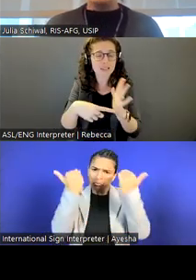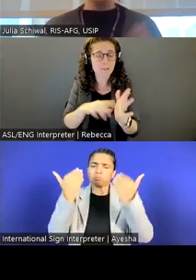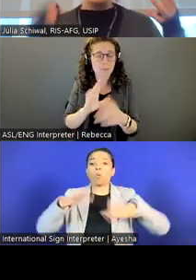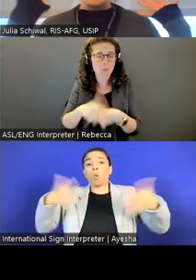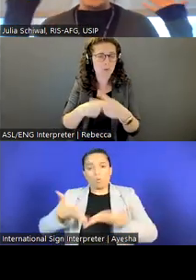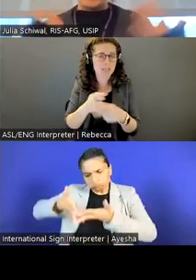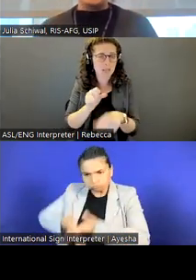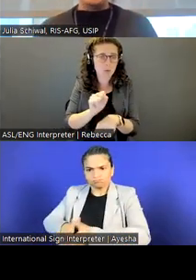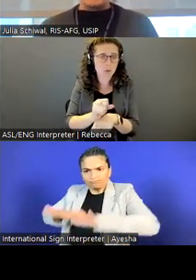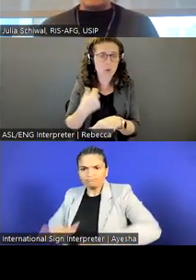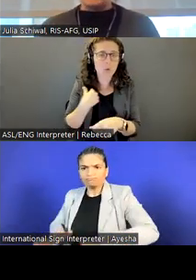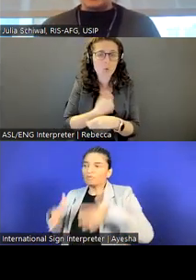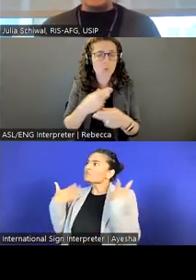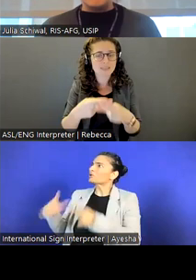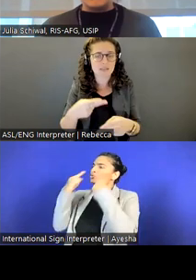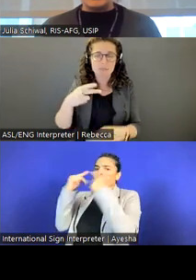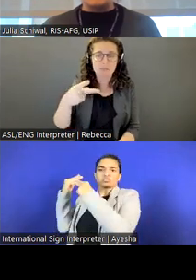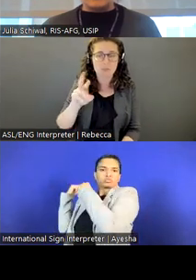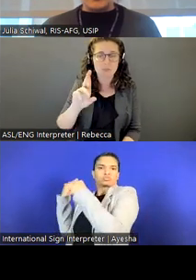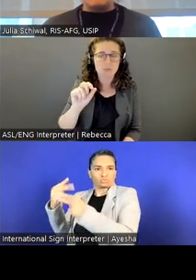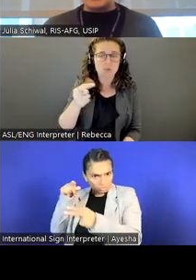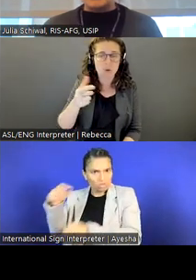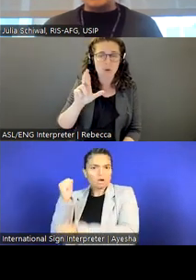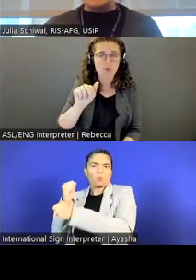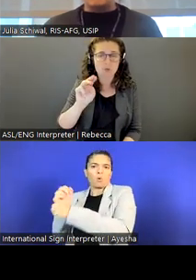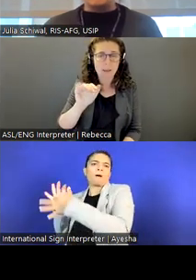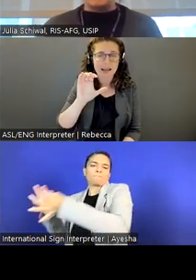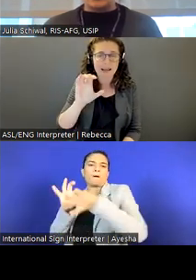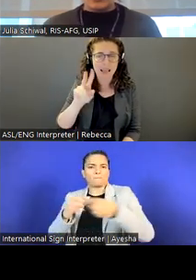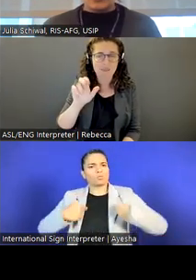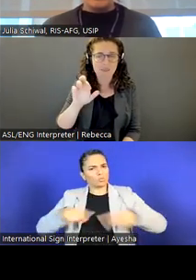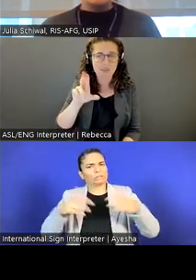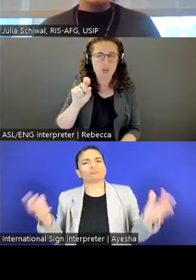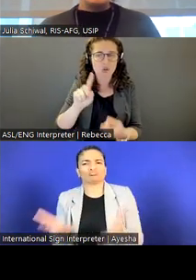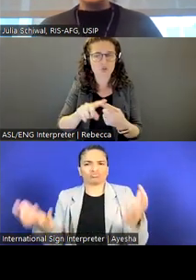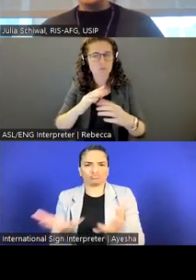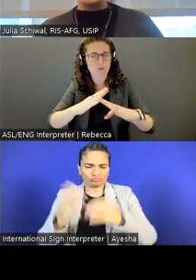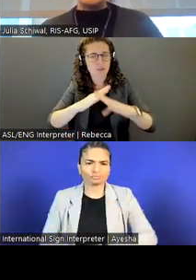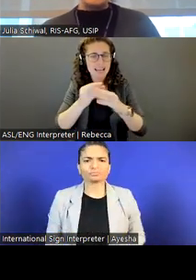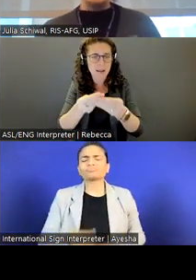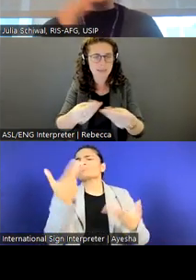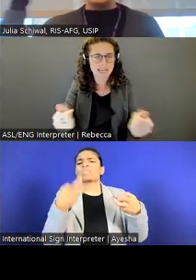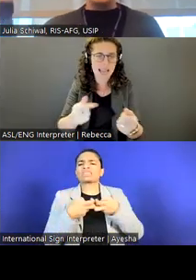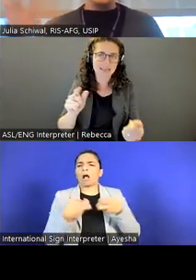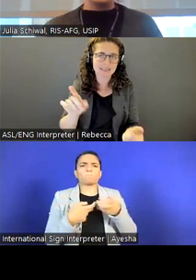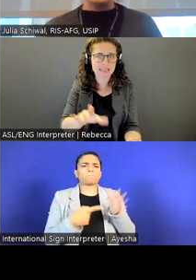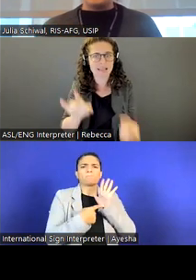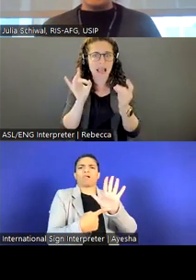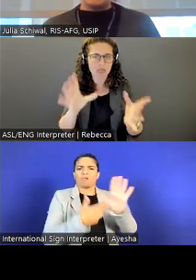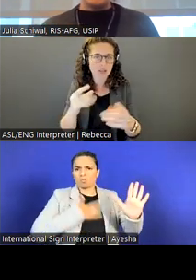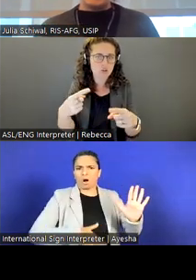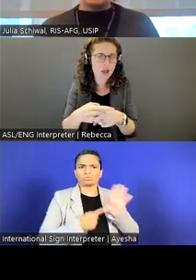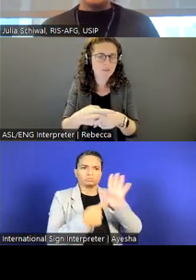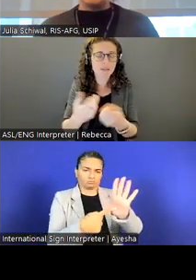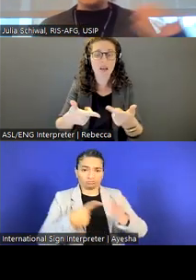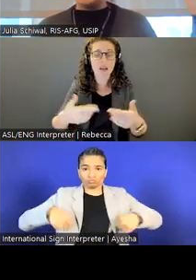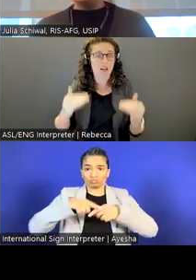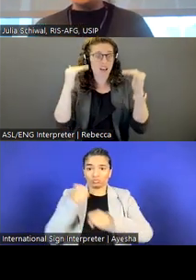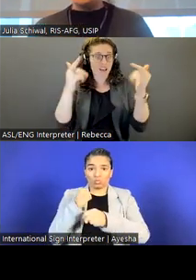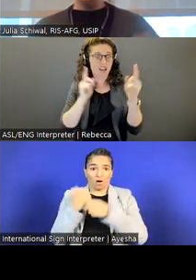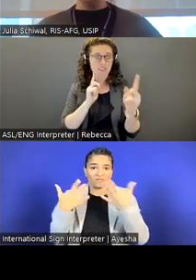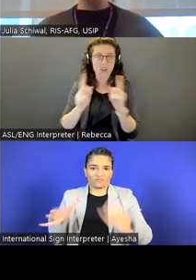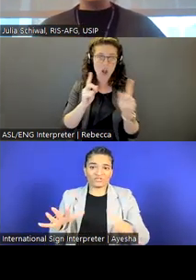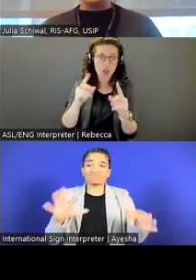When we say programmatic efforts, it can look like high level dialogues in Colombia, supporting